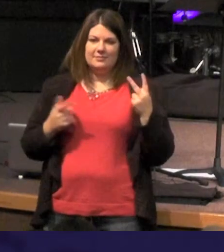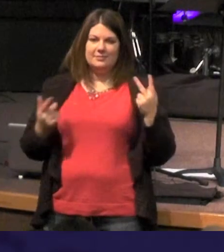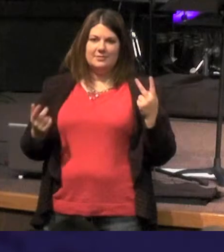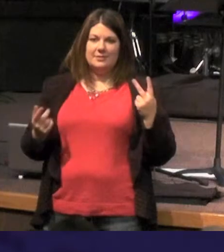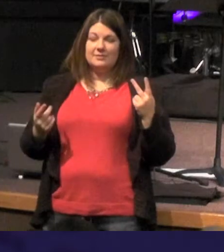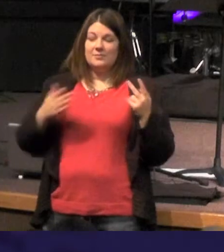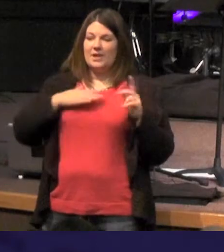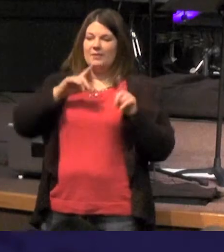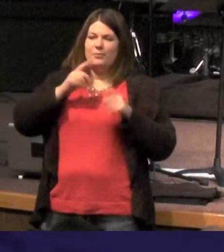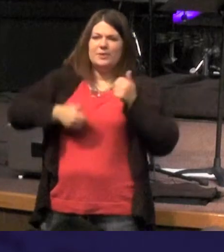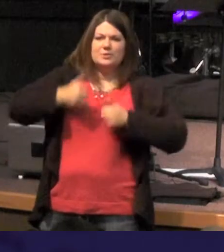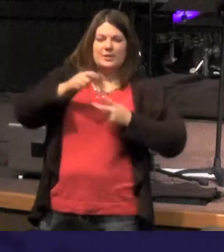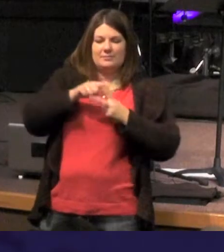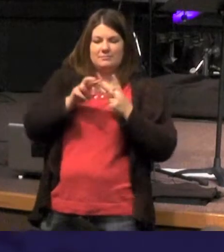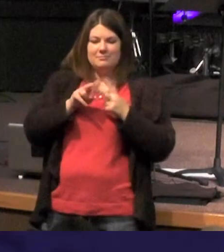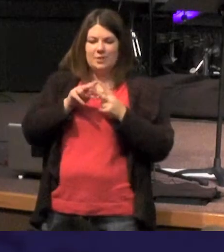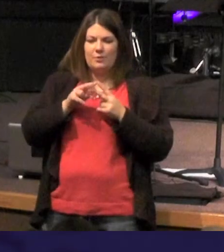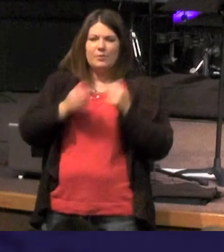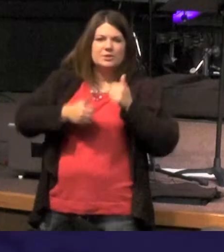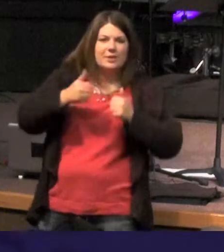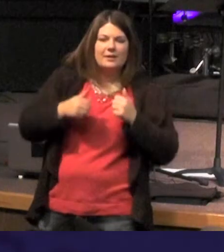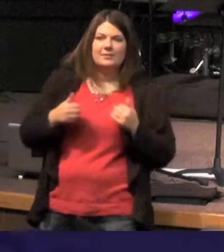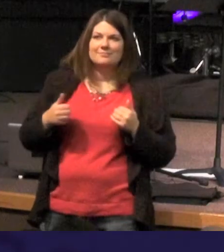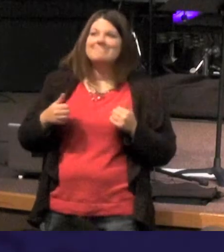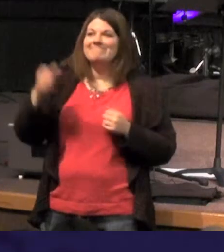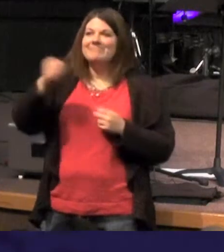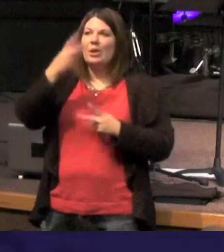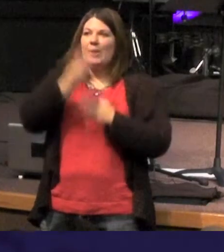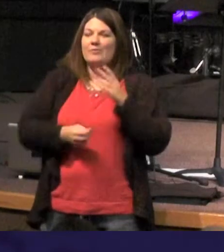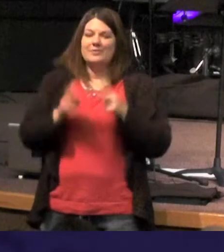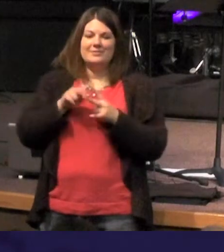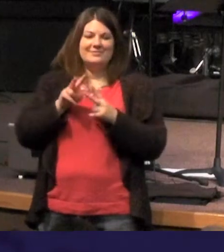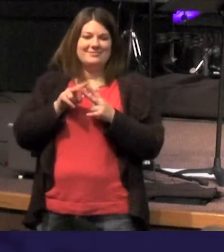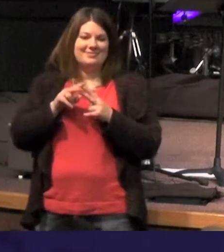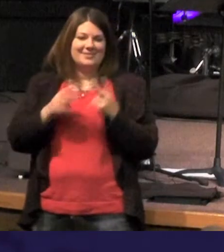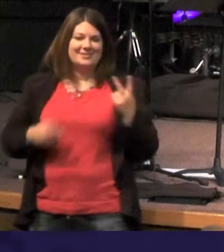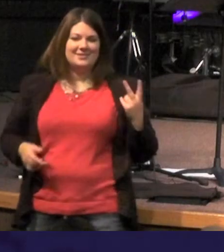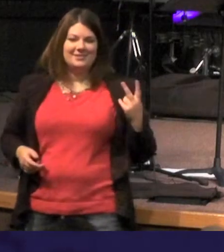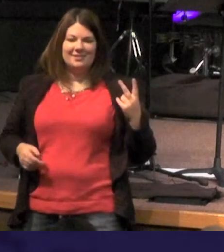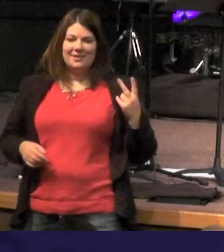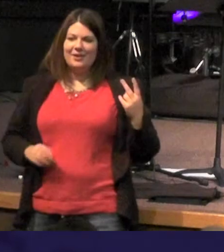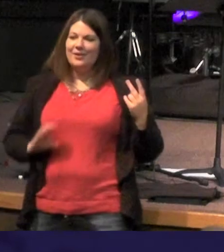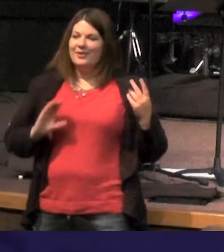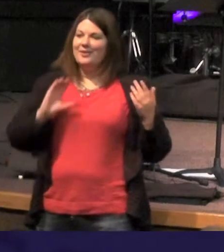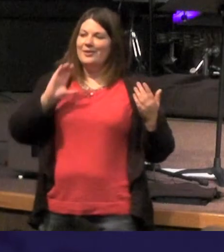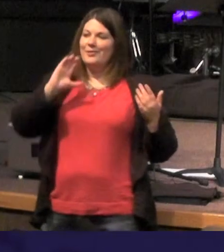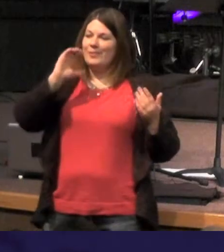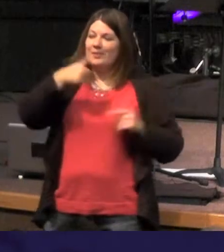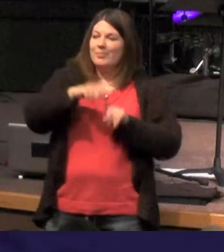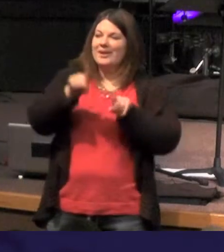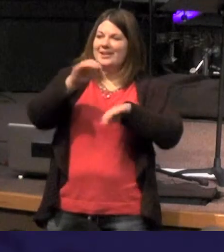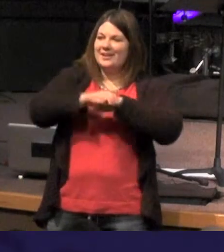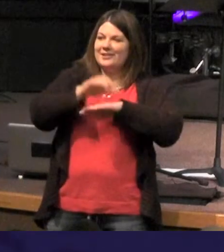and my answer is - yes and you might think that strange but actually in the English thought we want to